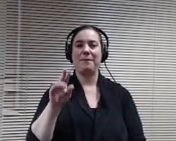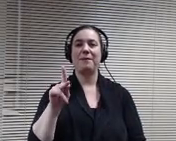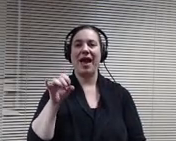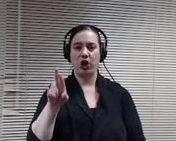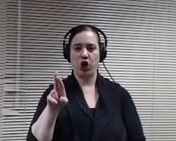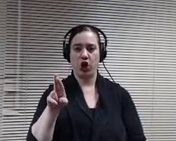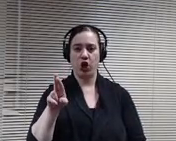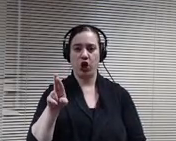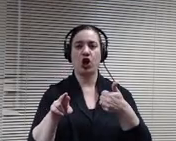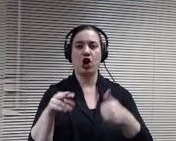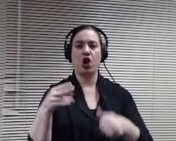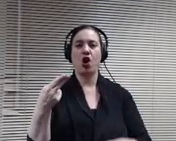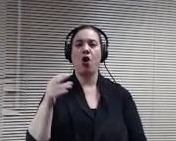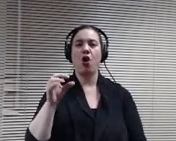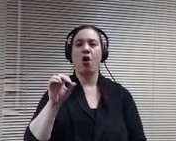I board member lasage.